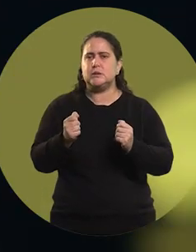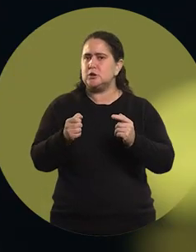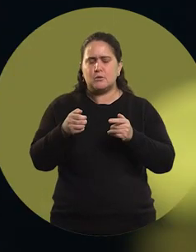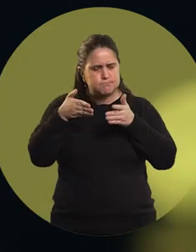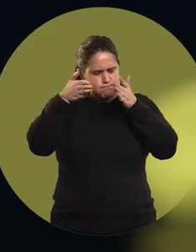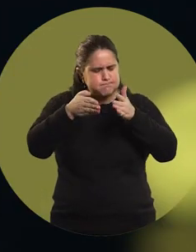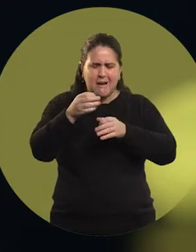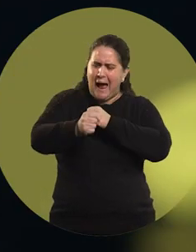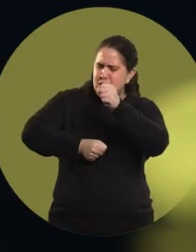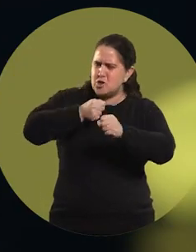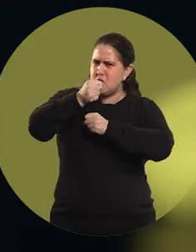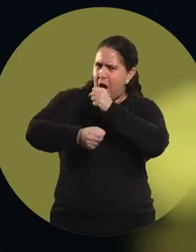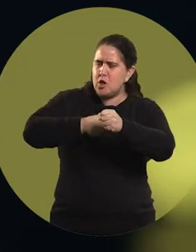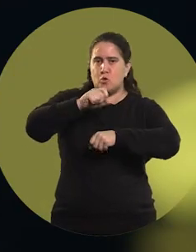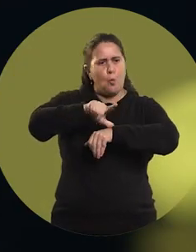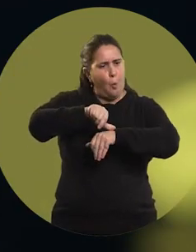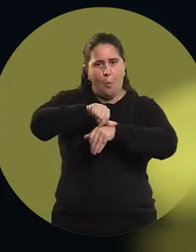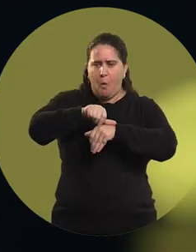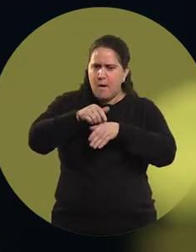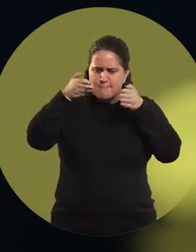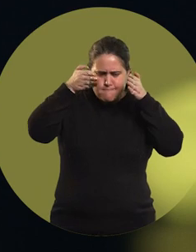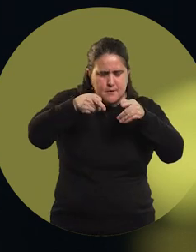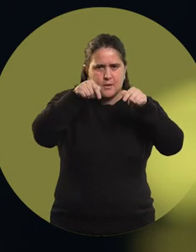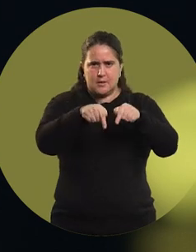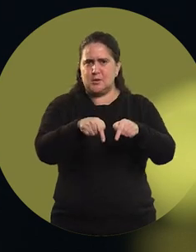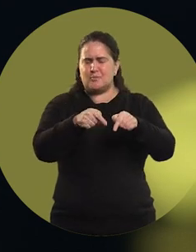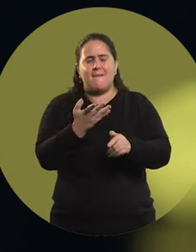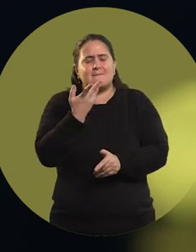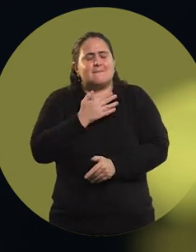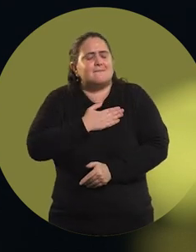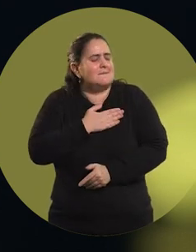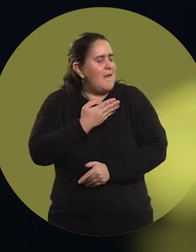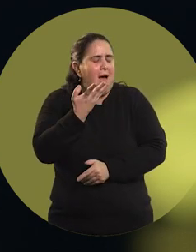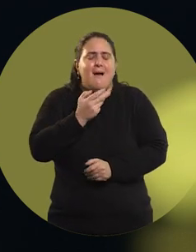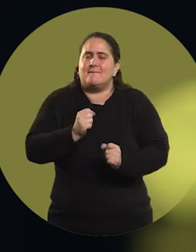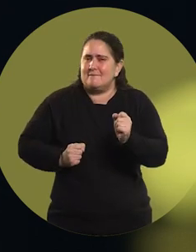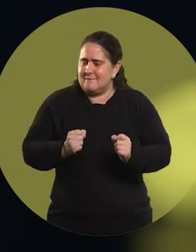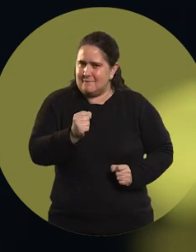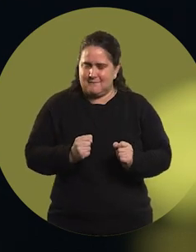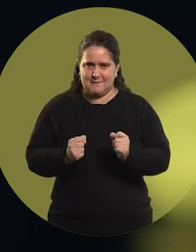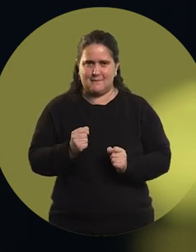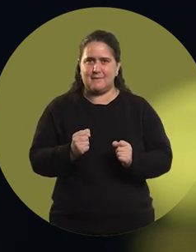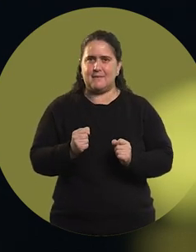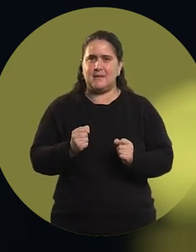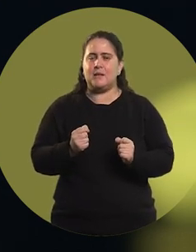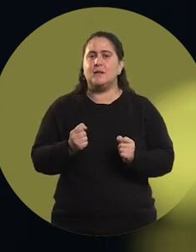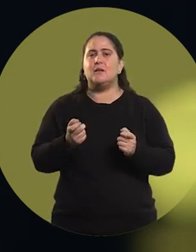I dedicated many years and hours of my life to it because I loved it. I loved running.